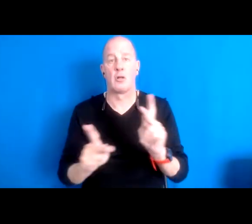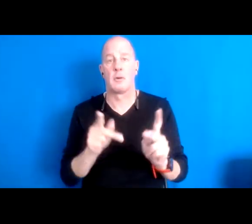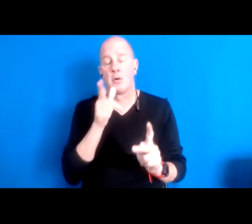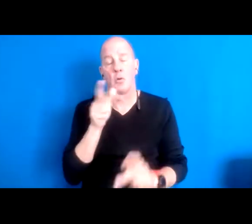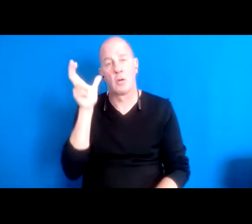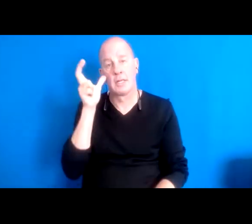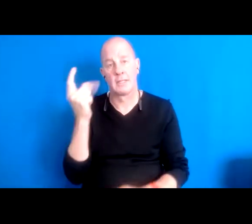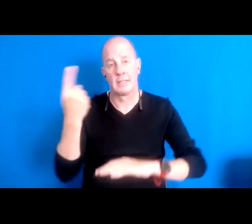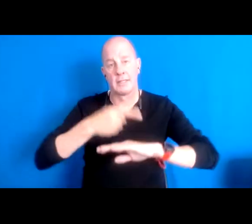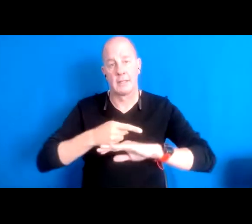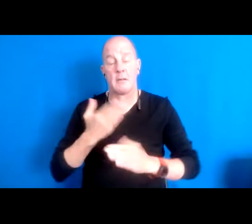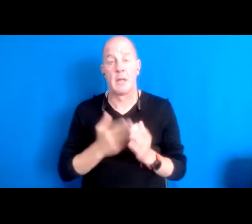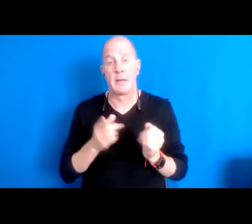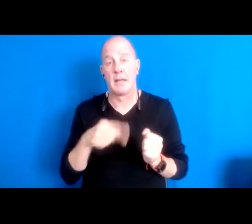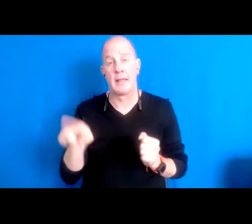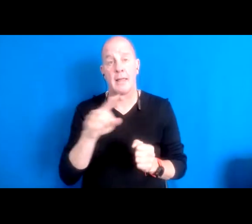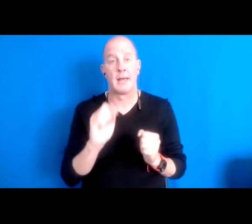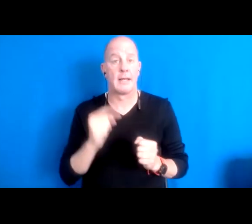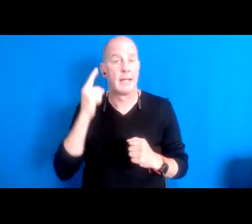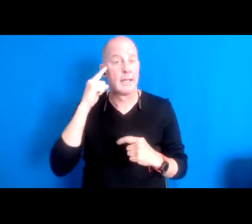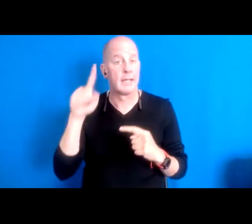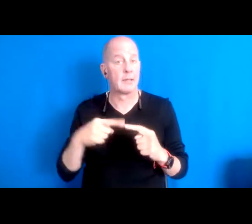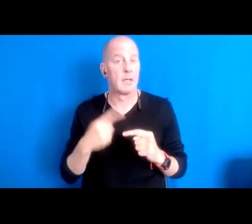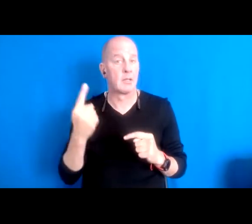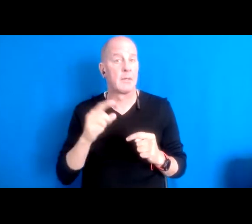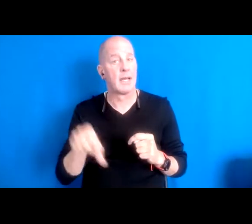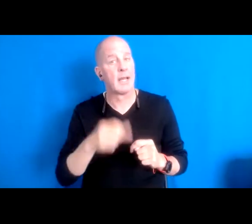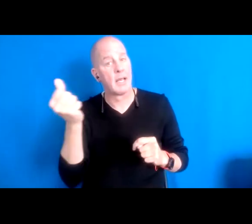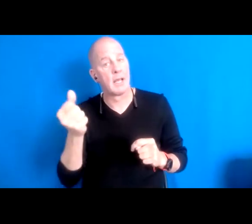because maybe they can think of something else to do in their own areas of their